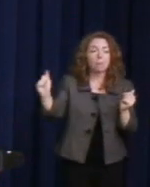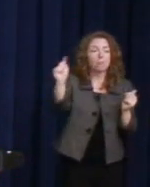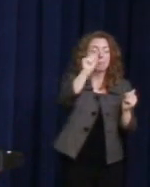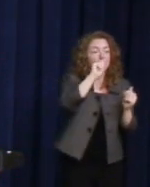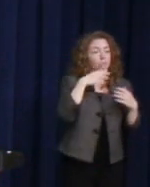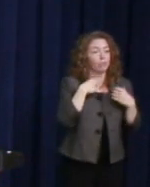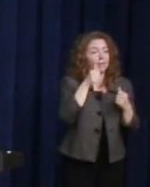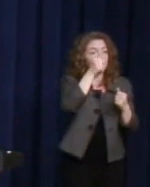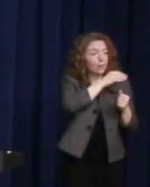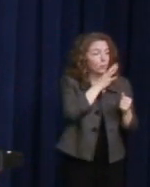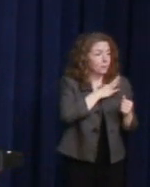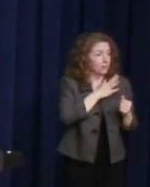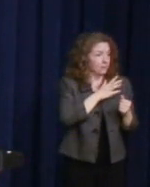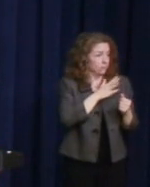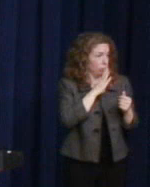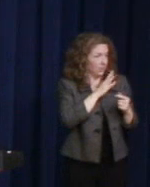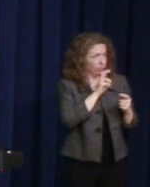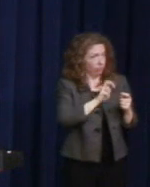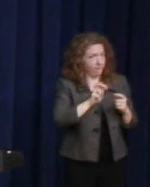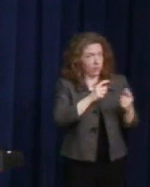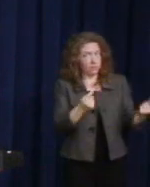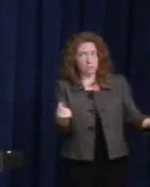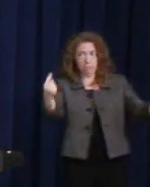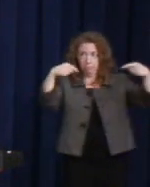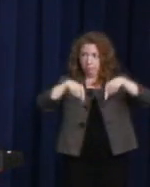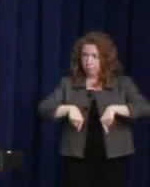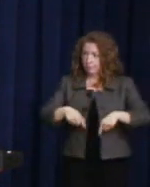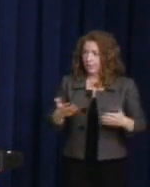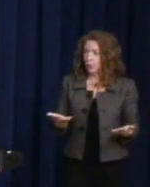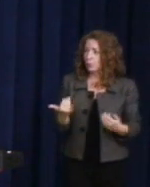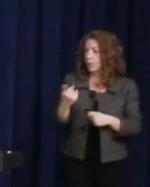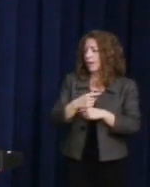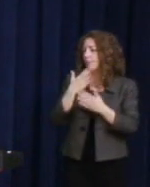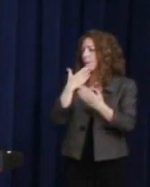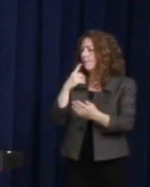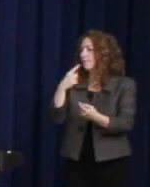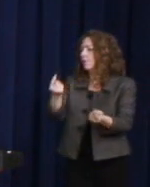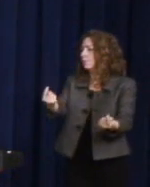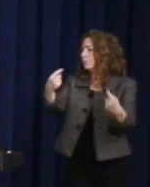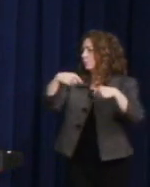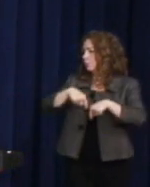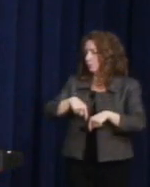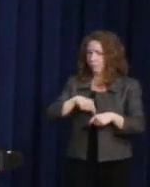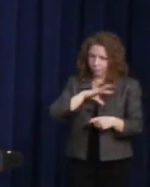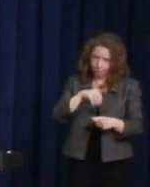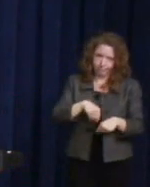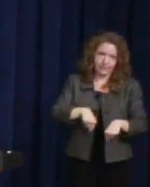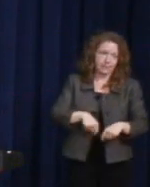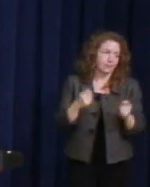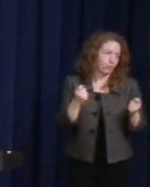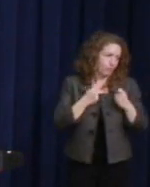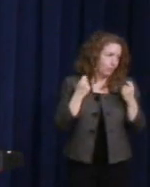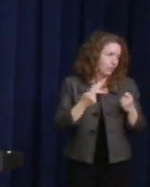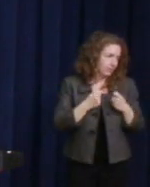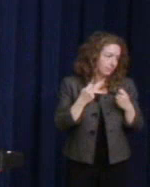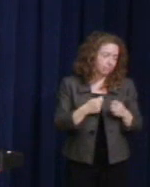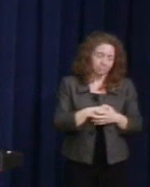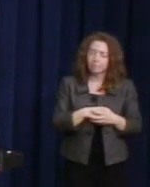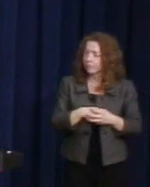far to be with us here today, and I thank you so much for joining us. It means a lot to us that you came.